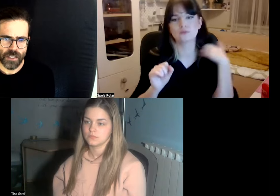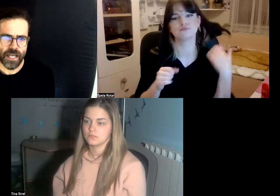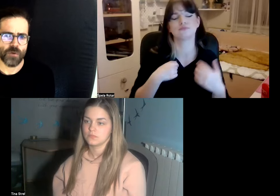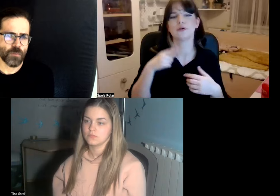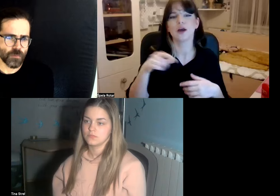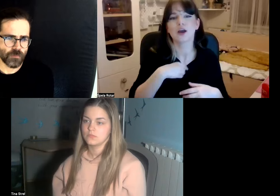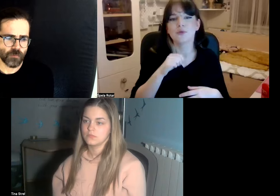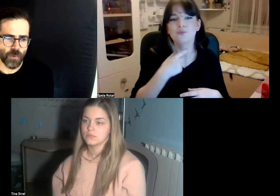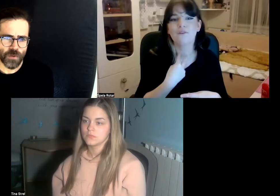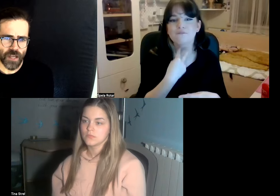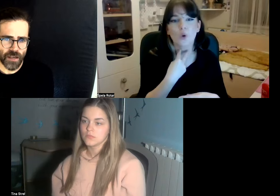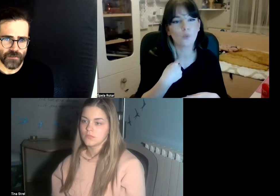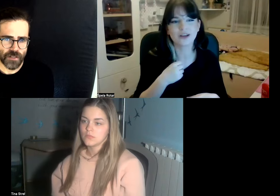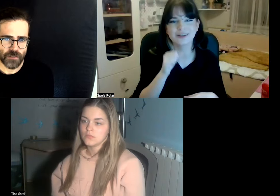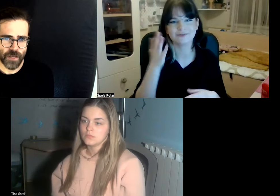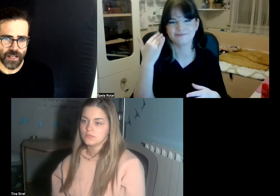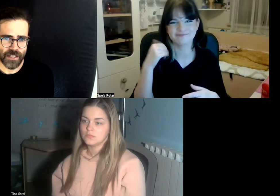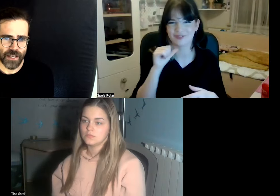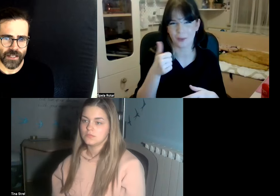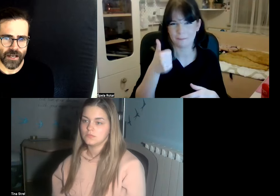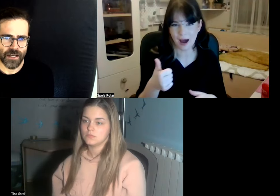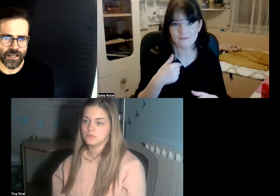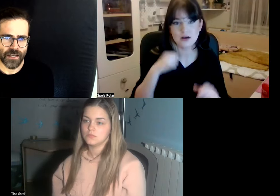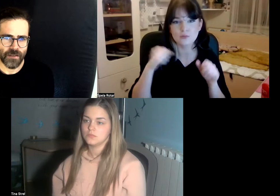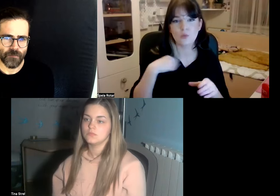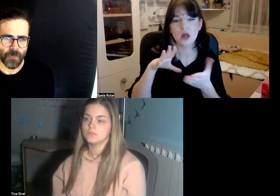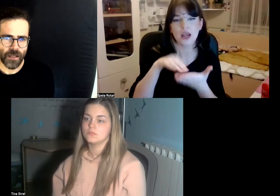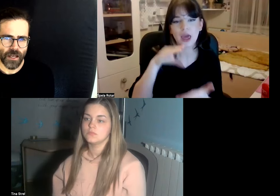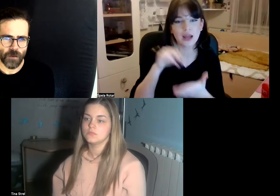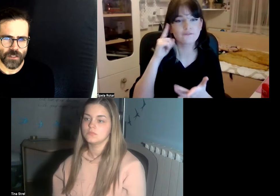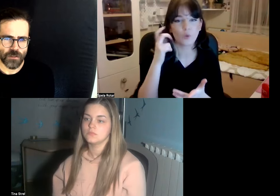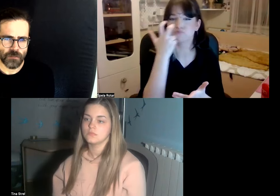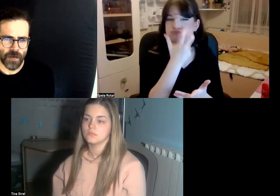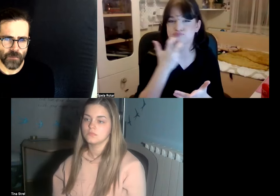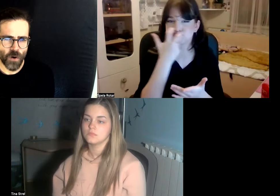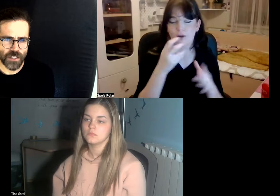yeah I was born deaf Spelca's saying I wasn't using my voice